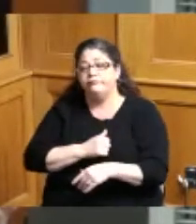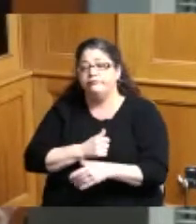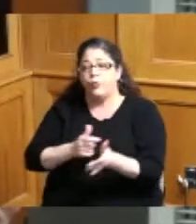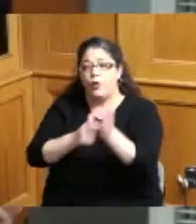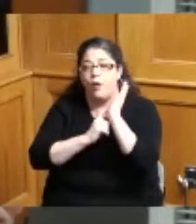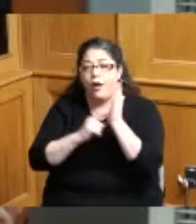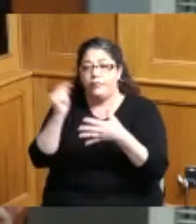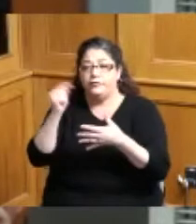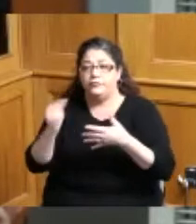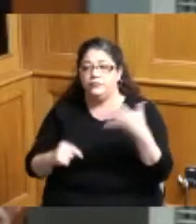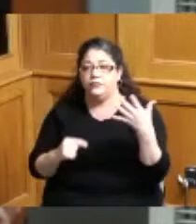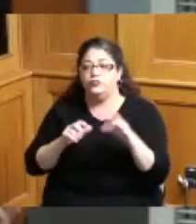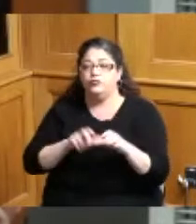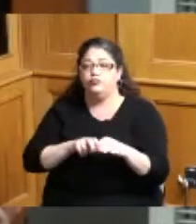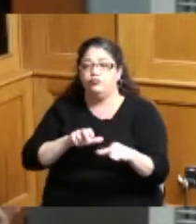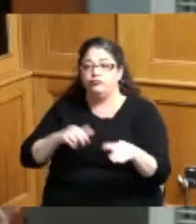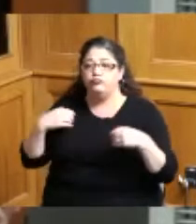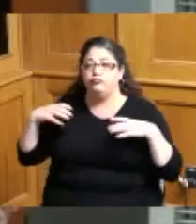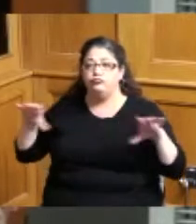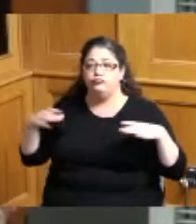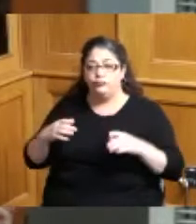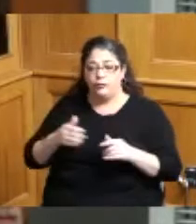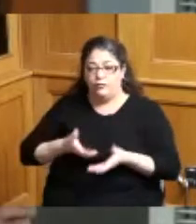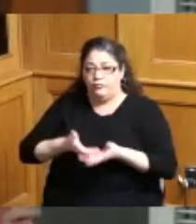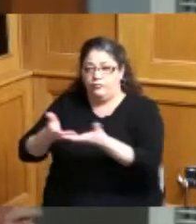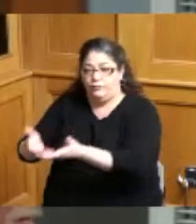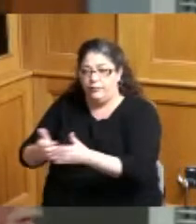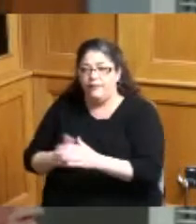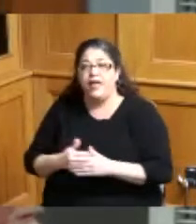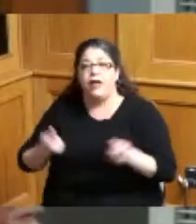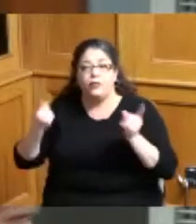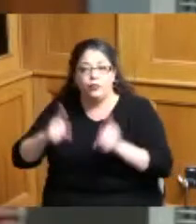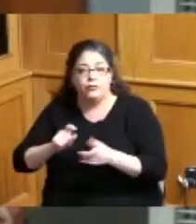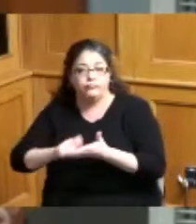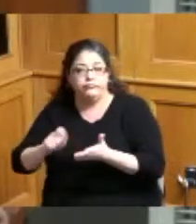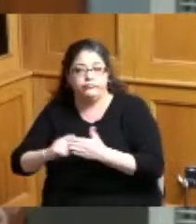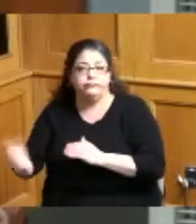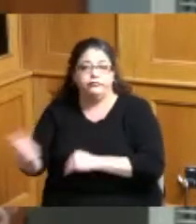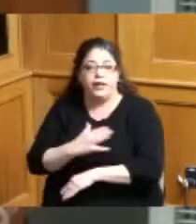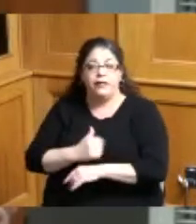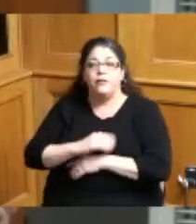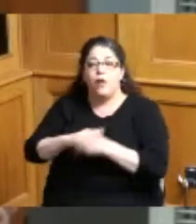to which they agreed to in writing all public utilities were notified and allowed to make